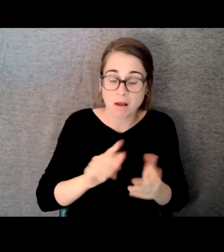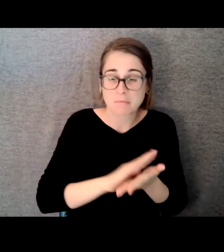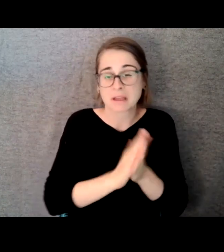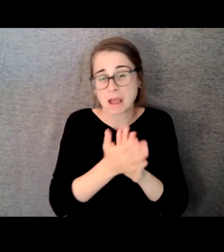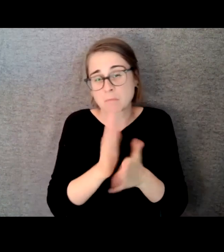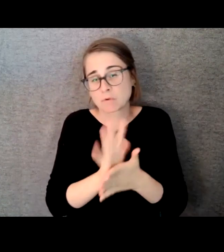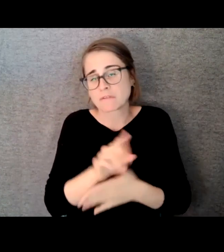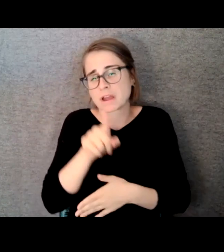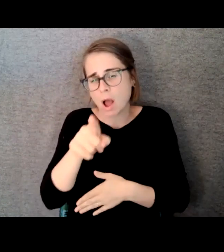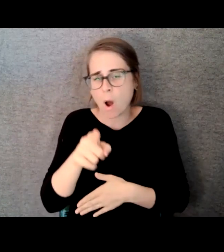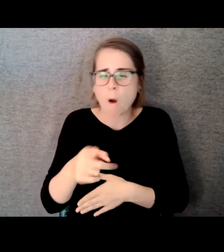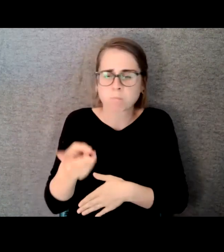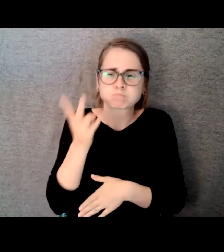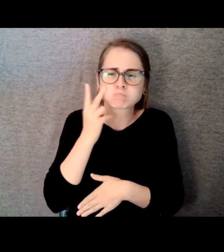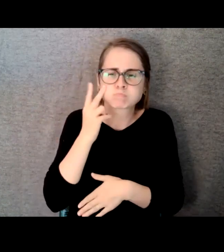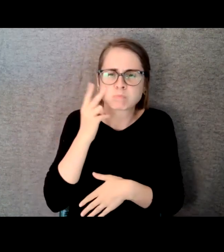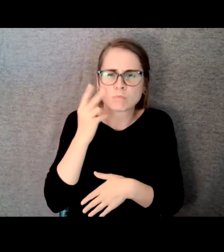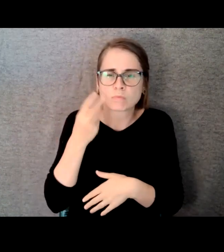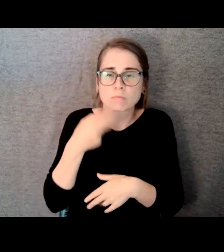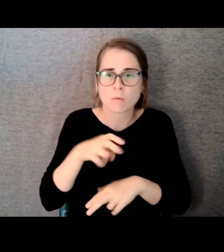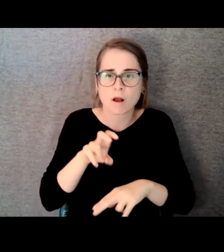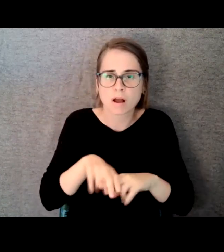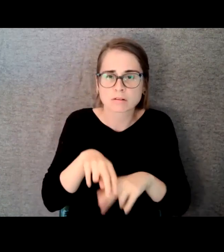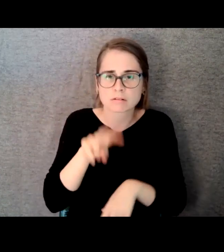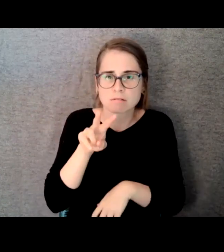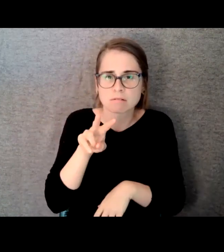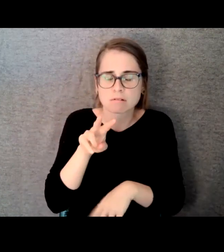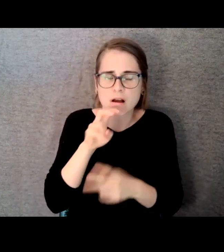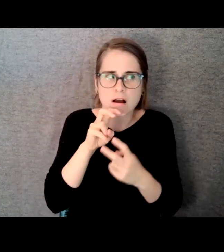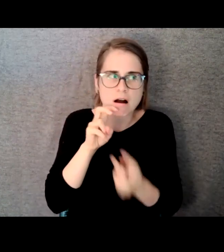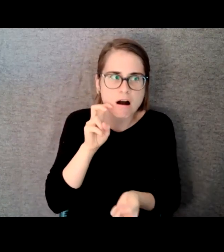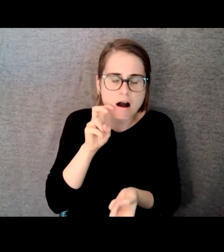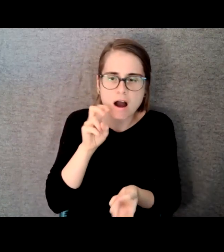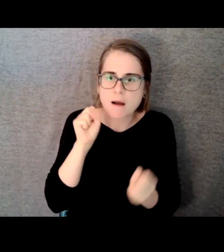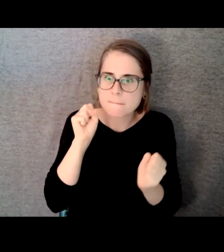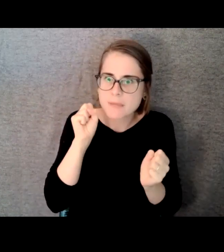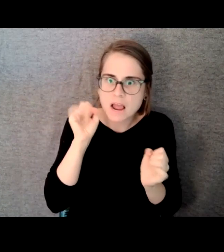And it blew me away. It was just -- it was phenomenal. Personally I just found it unbelievable.